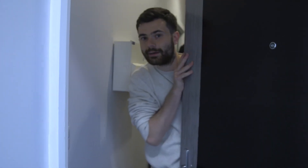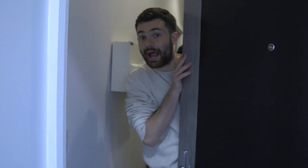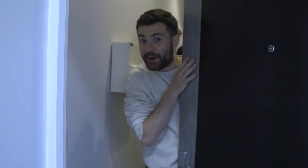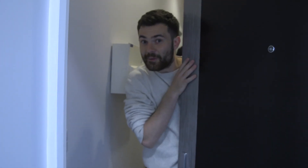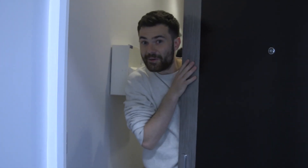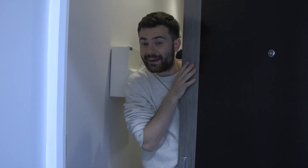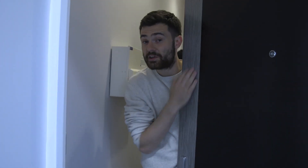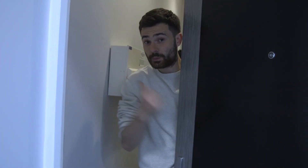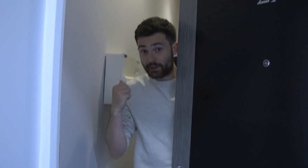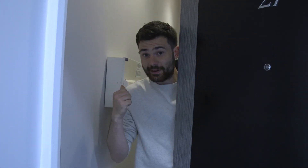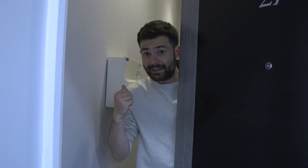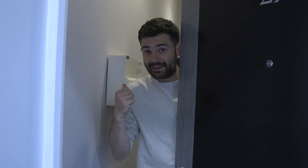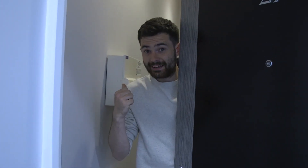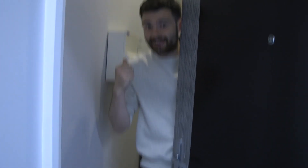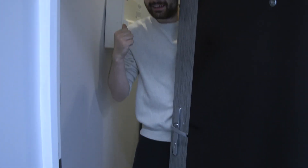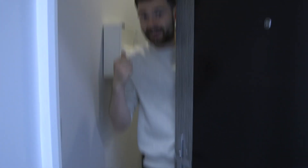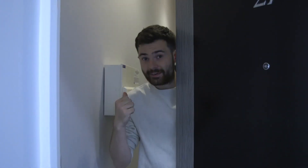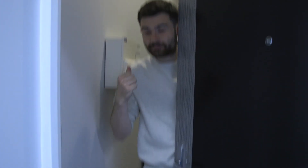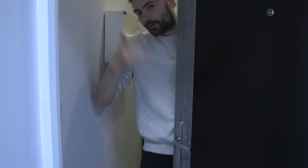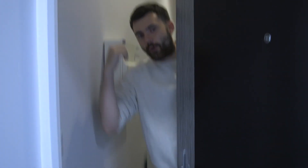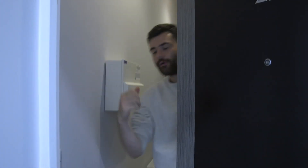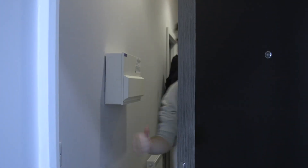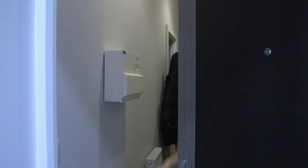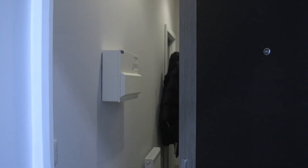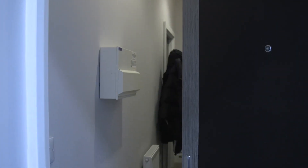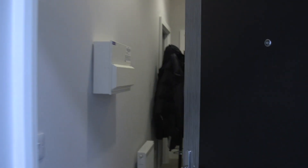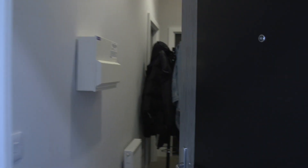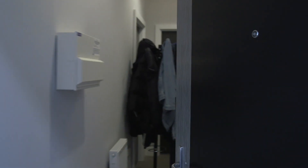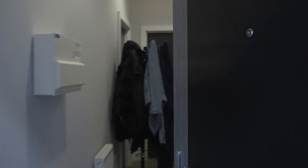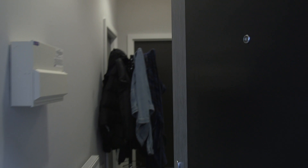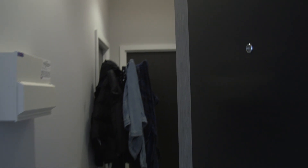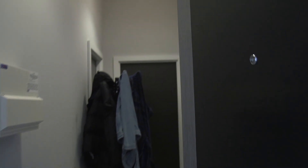Hello! Do you want to come in? All right, come in then.